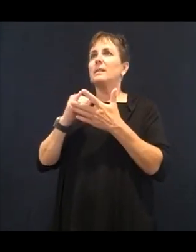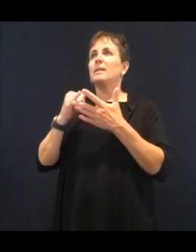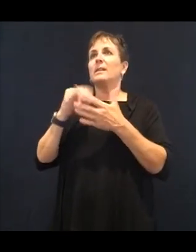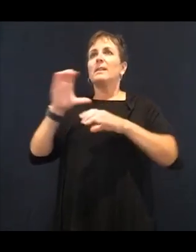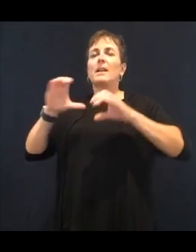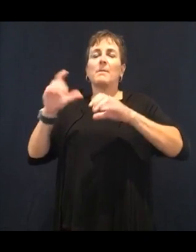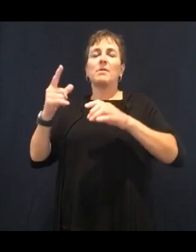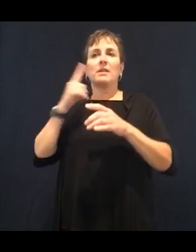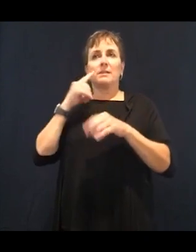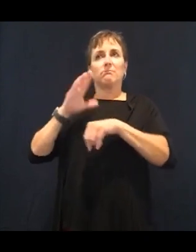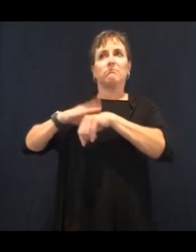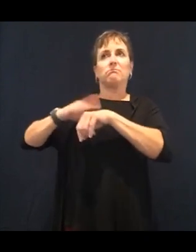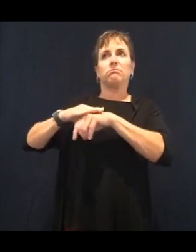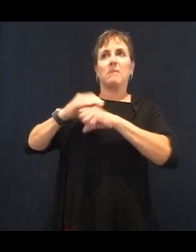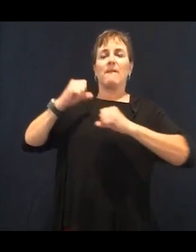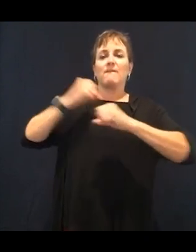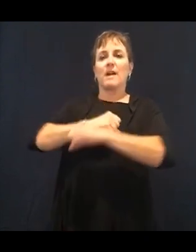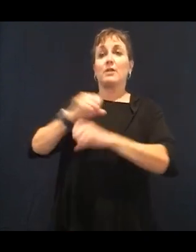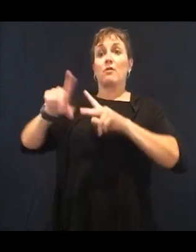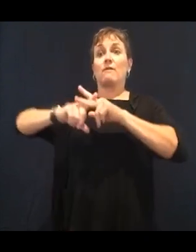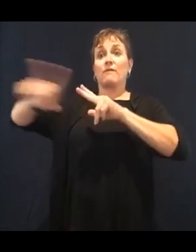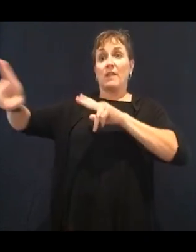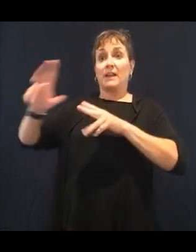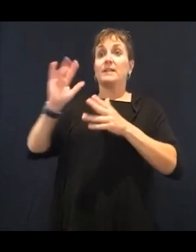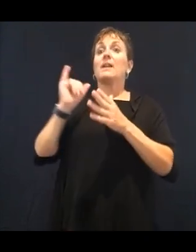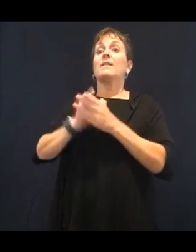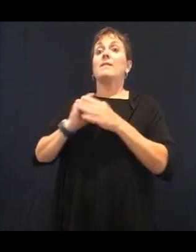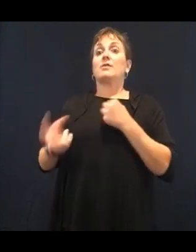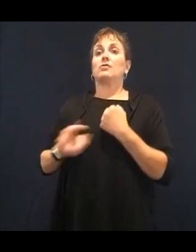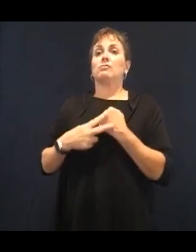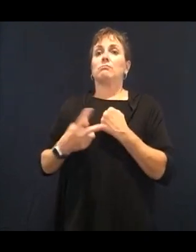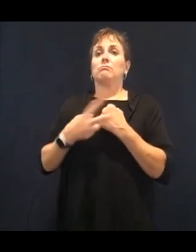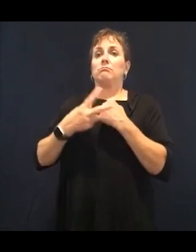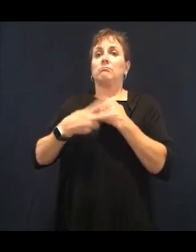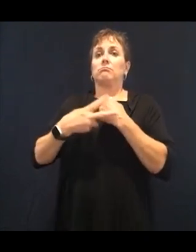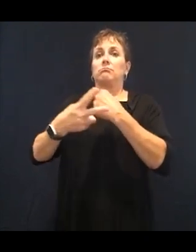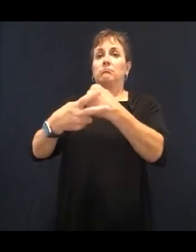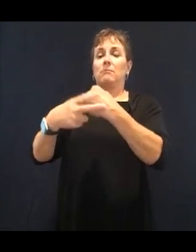over-utilizes our energy from our food.